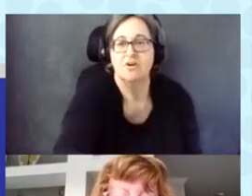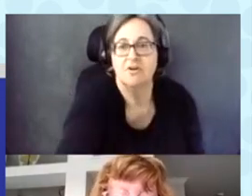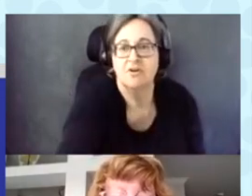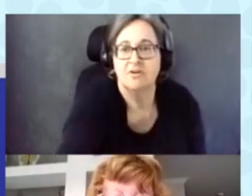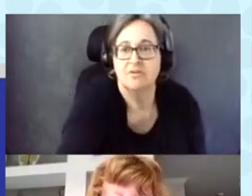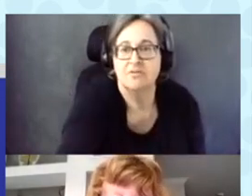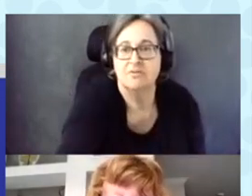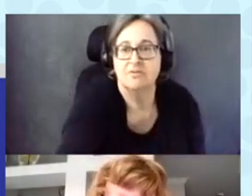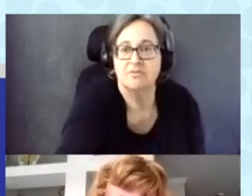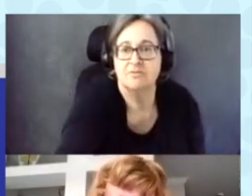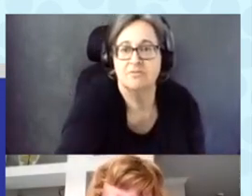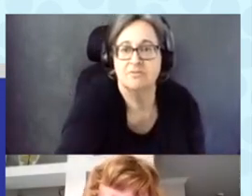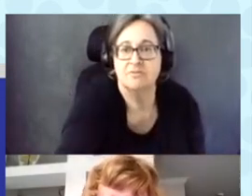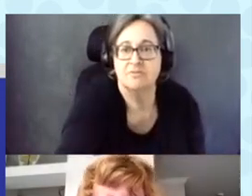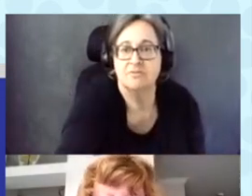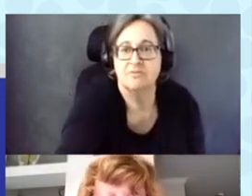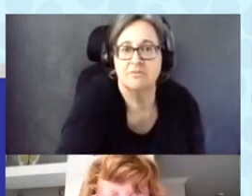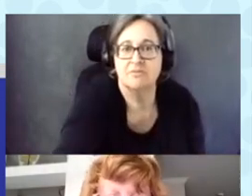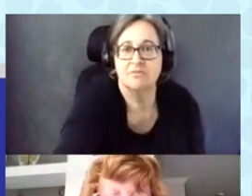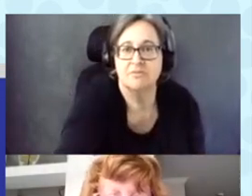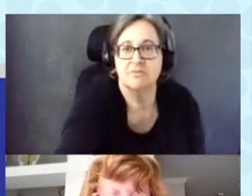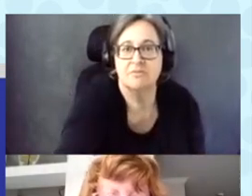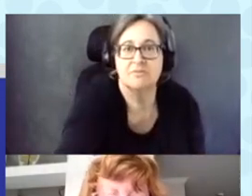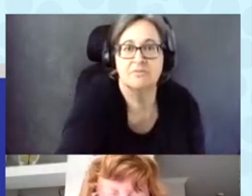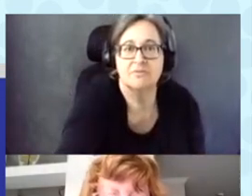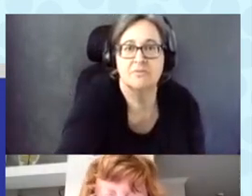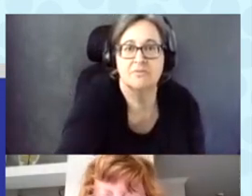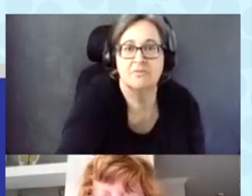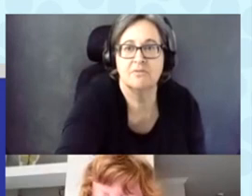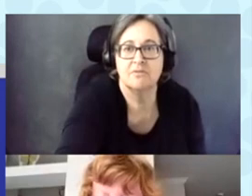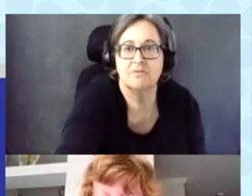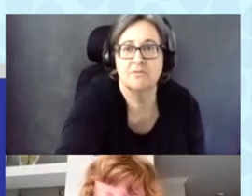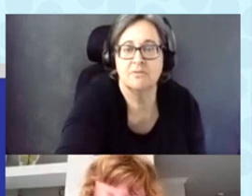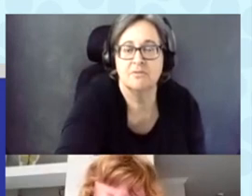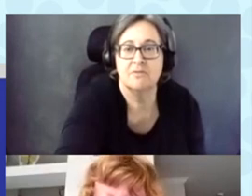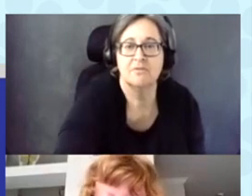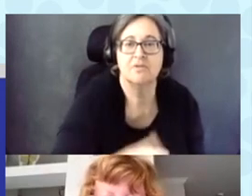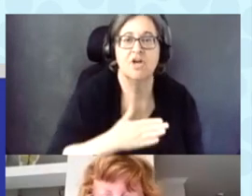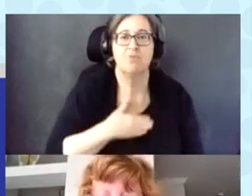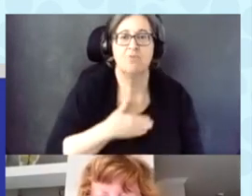My name is Diana Mairose and I wear many hats.